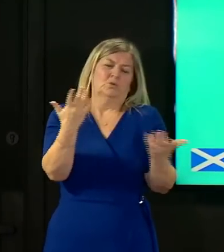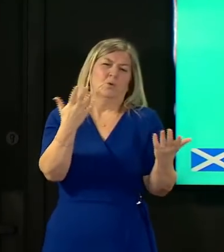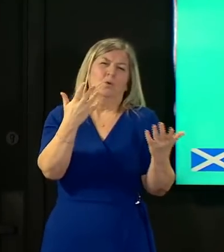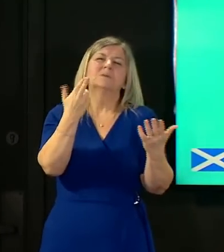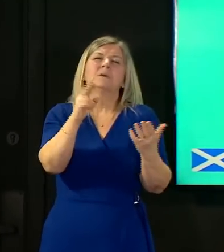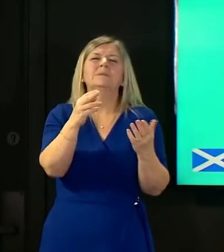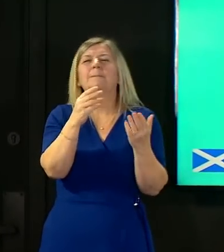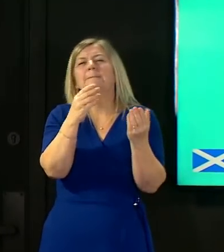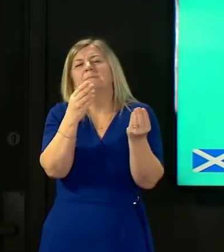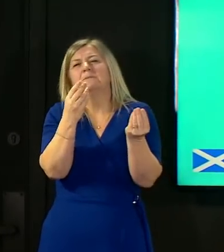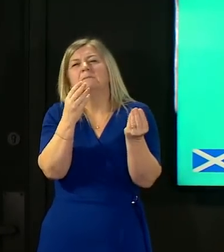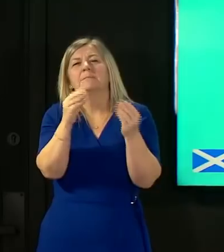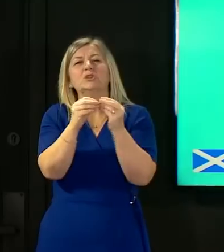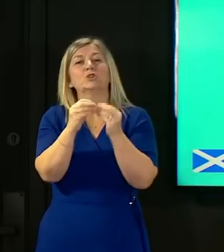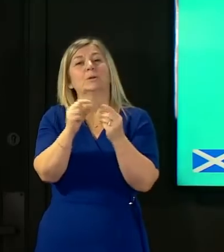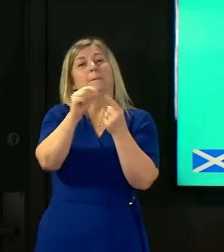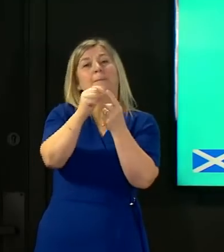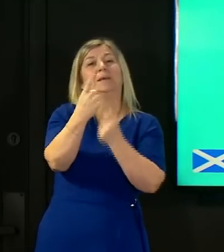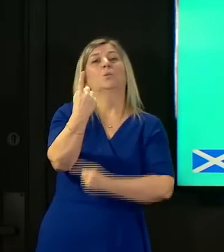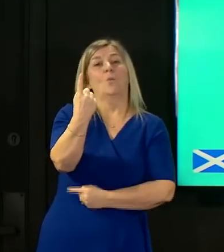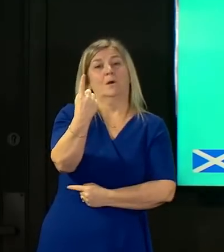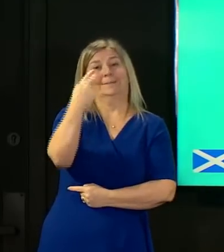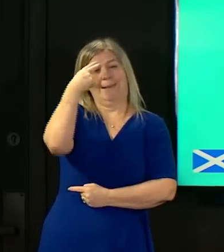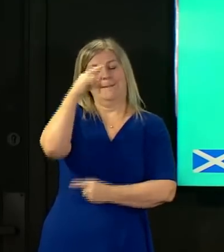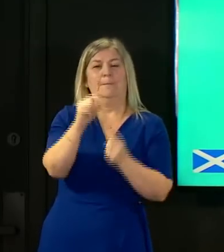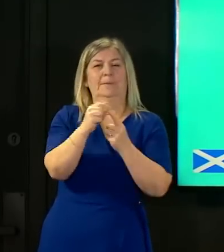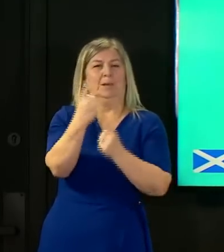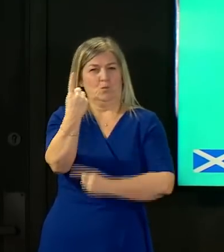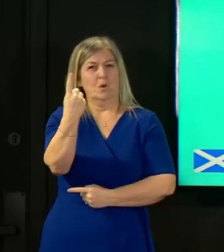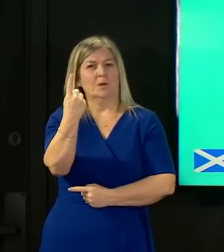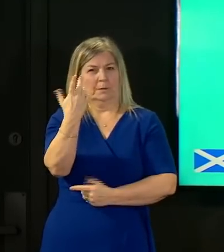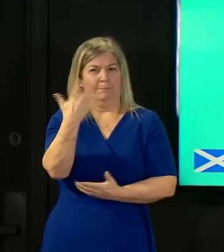have been identified in scotland using genomic sequencing technology